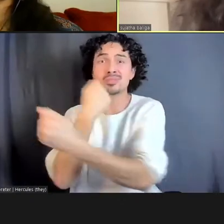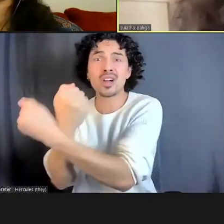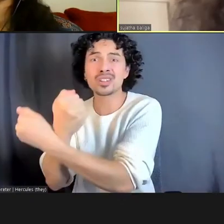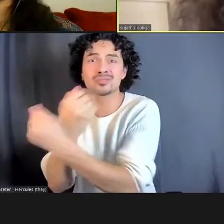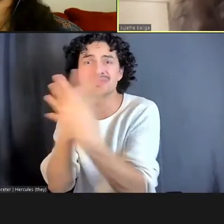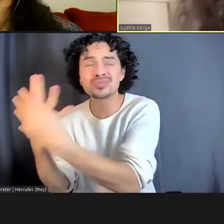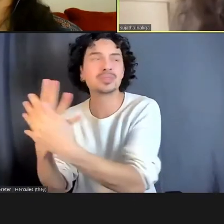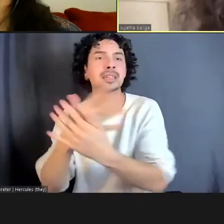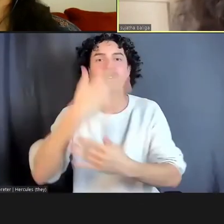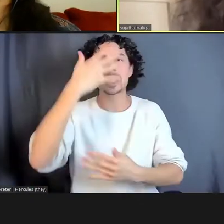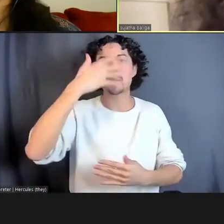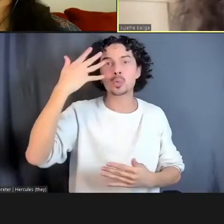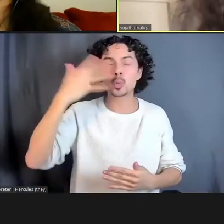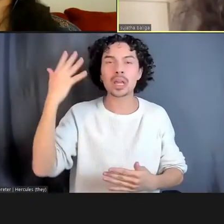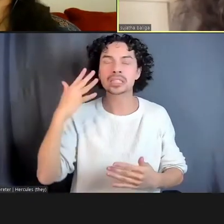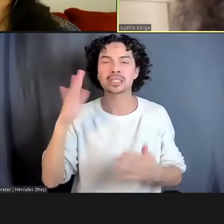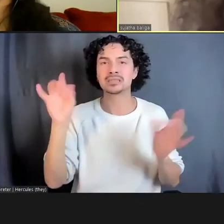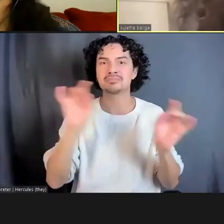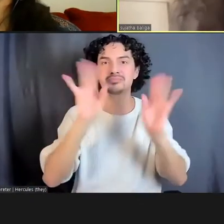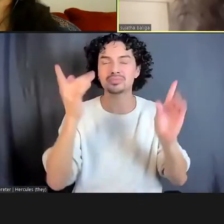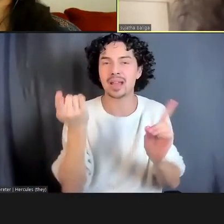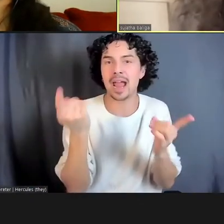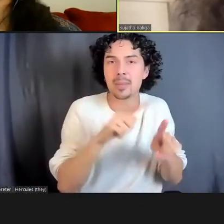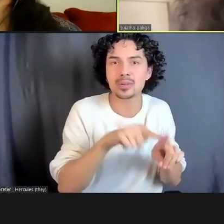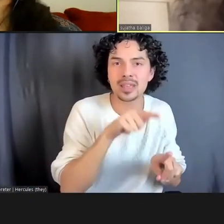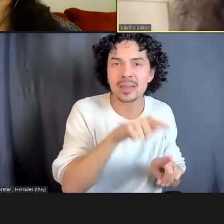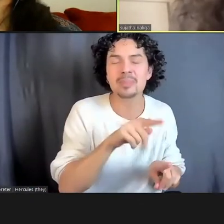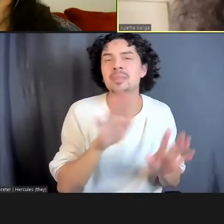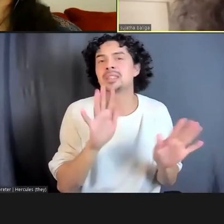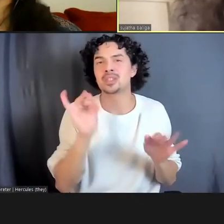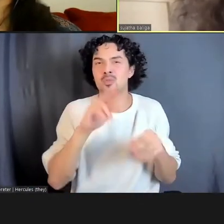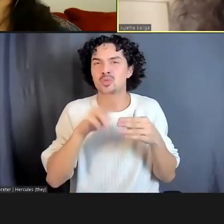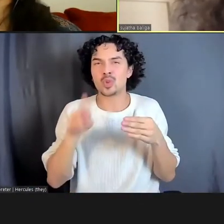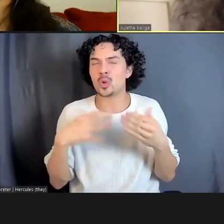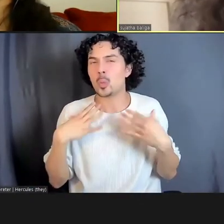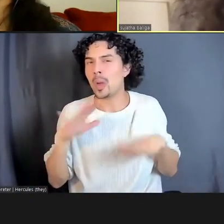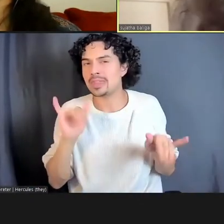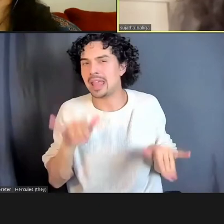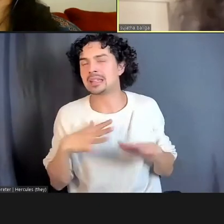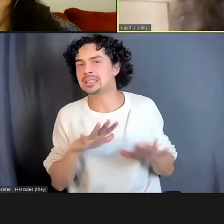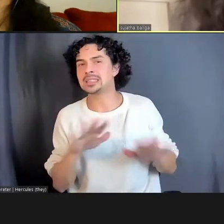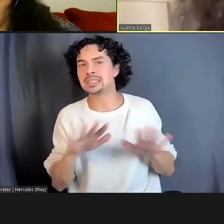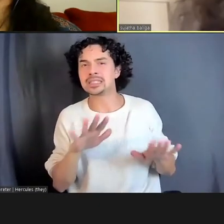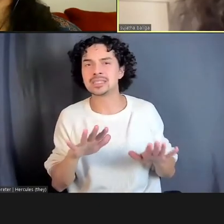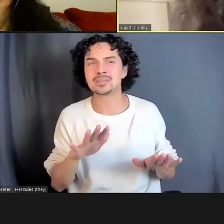consequences for my family, I didn't want to be taken away from my family,